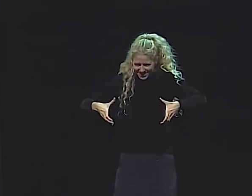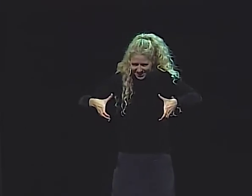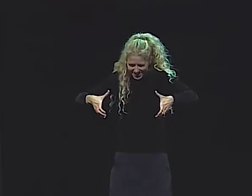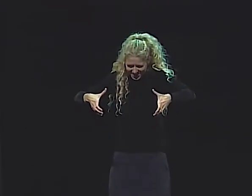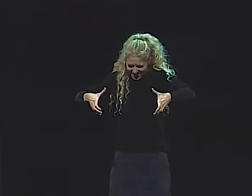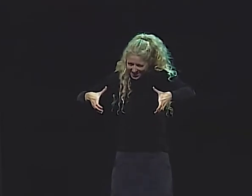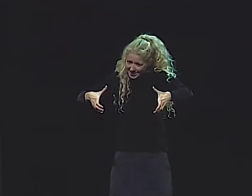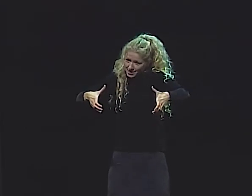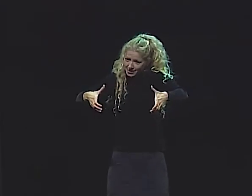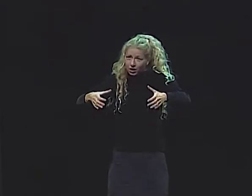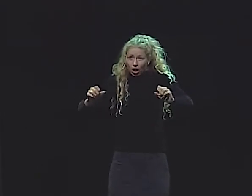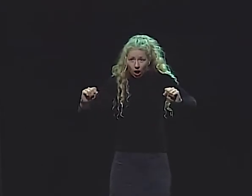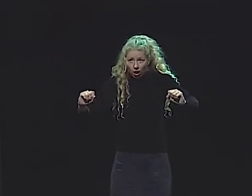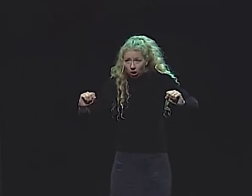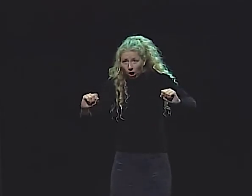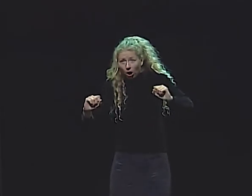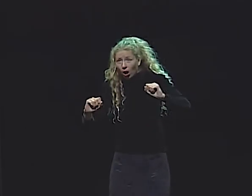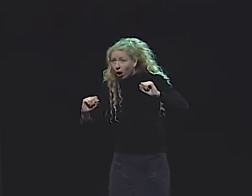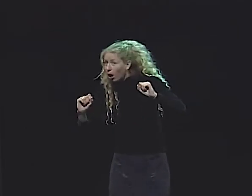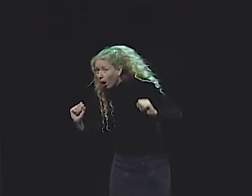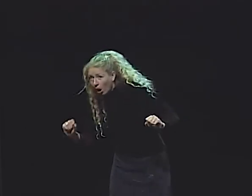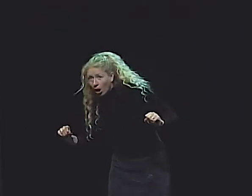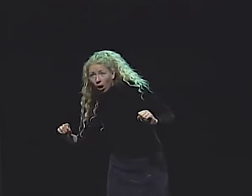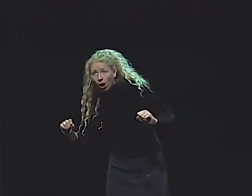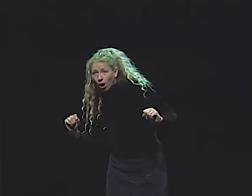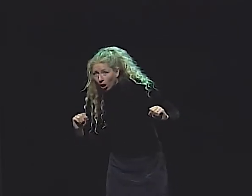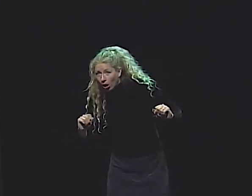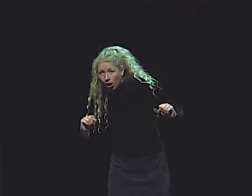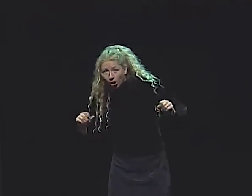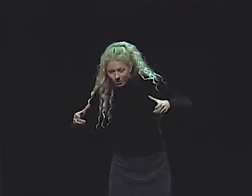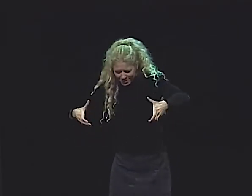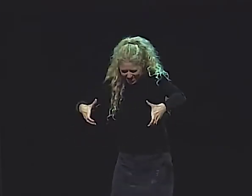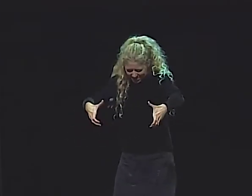IF YOU LOOKED IN THE BOOK, THIS BIG DICTIONARY...